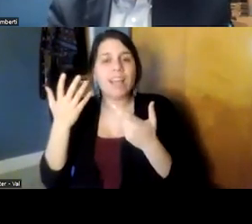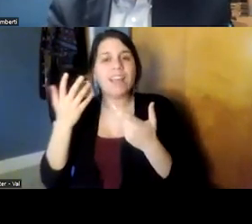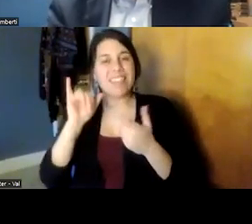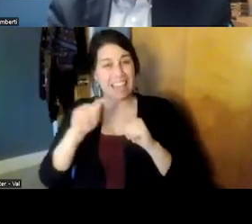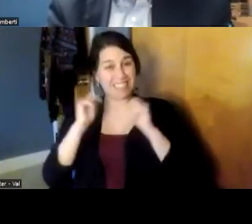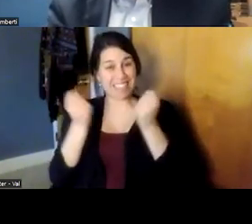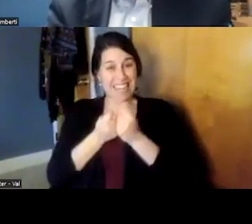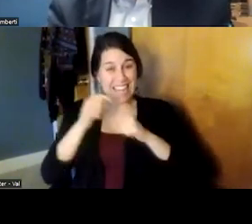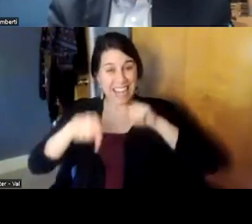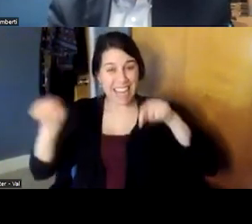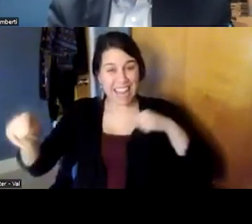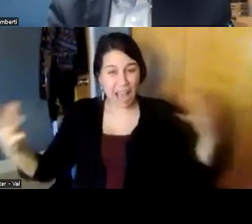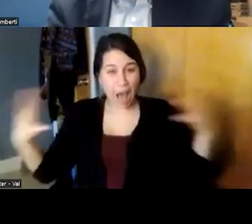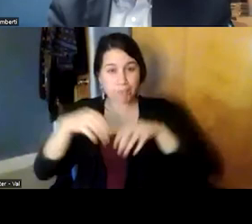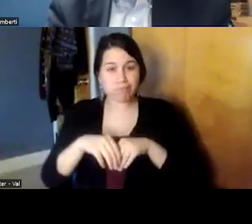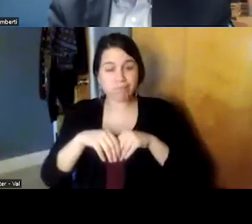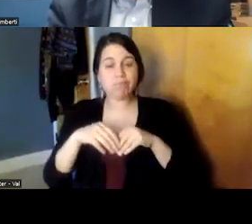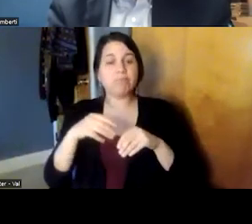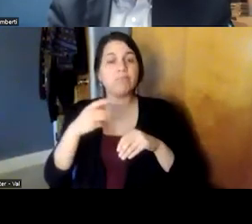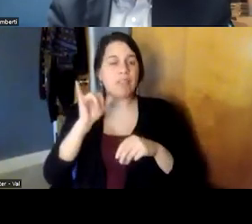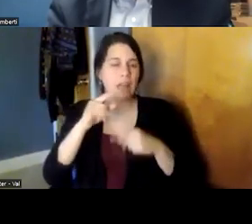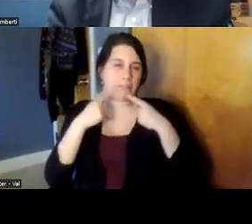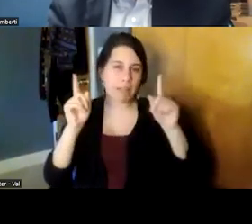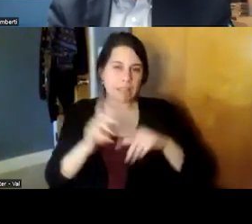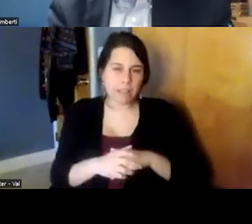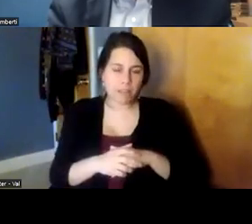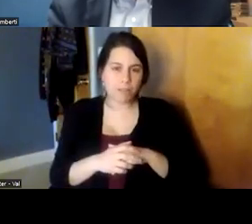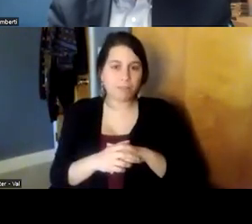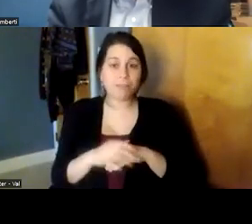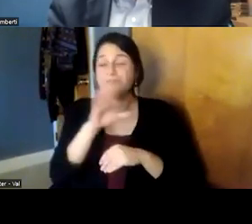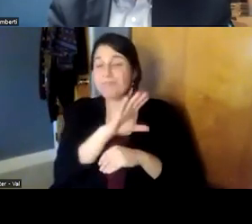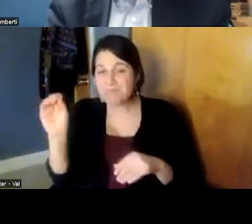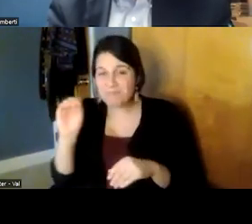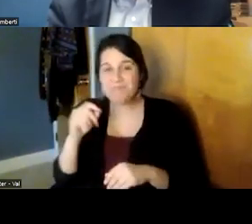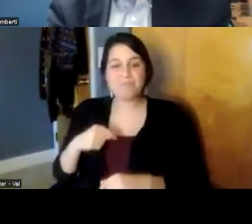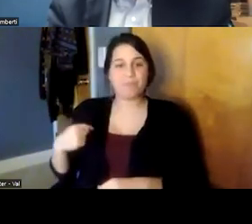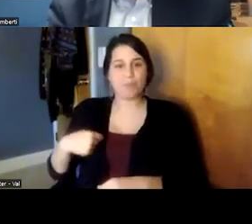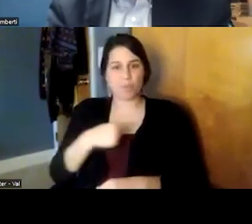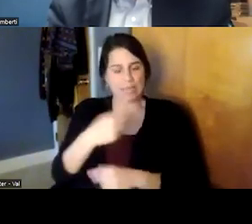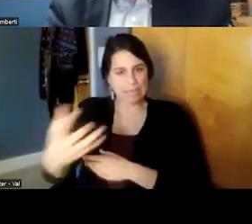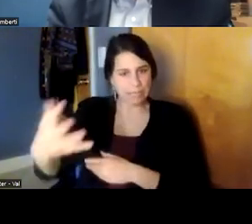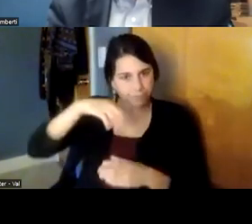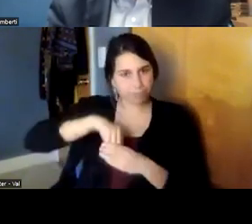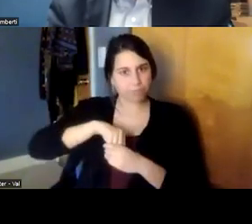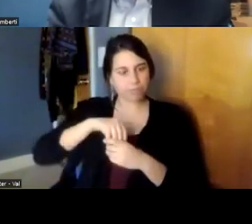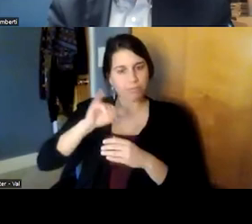team-based care that allows us to do it and furthermore we incorporate that team into the